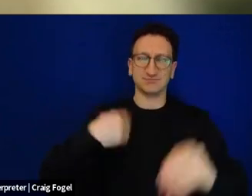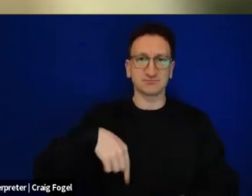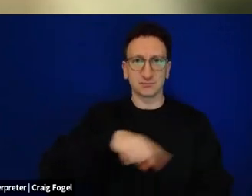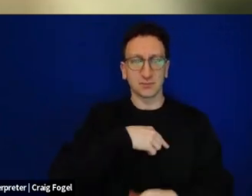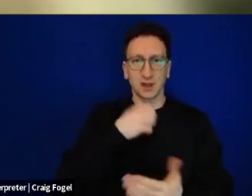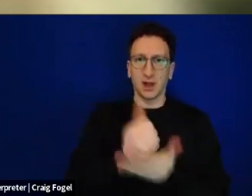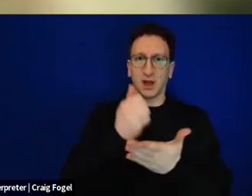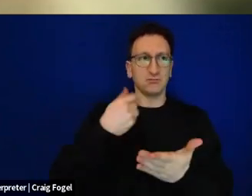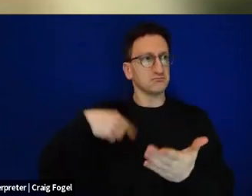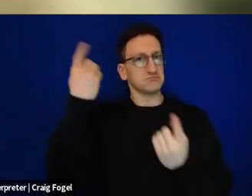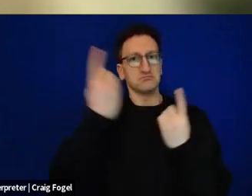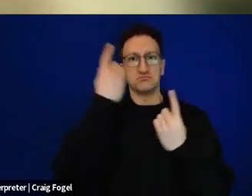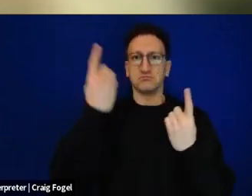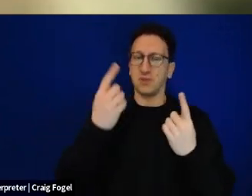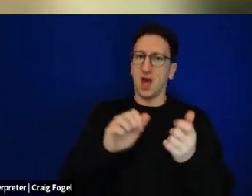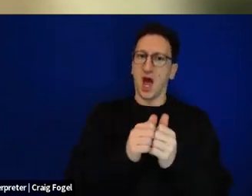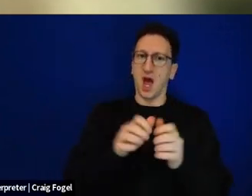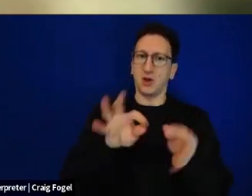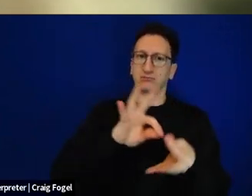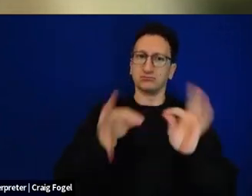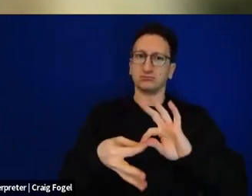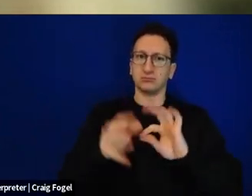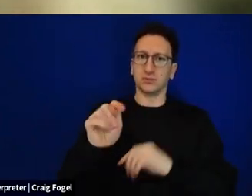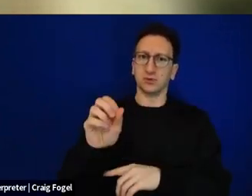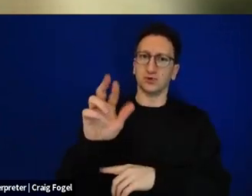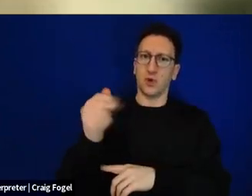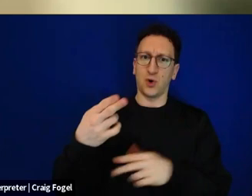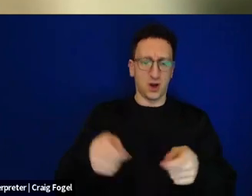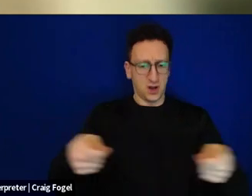of approaching the Torah and using our Torah to approach what is going on in these times.